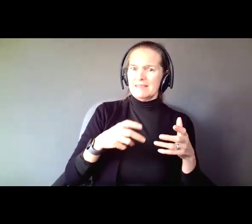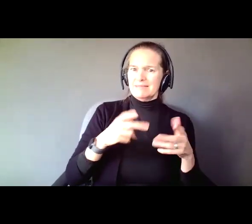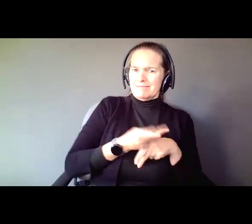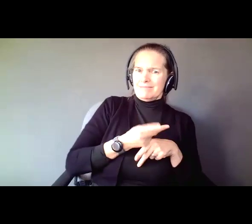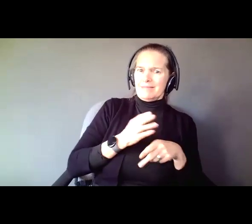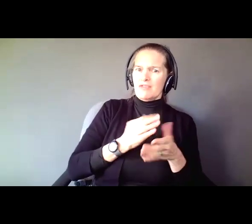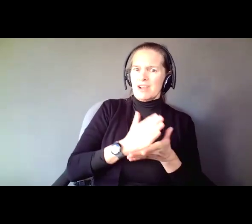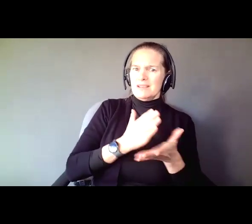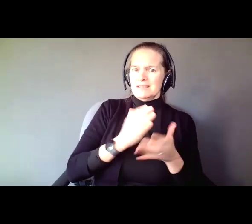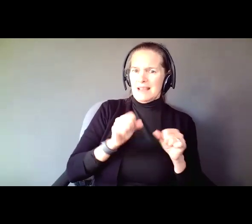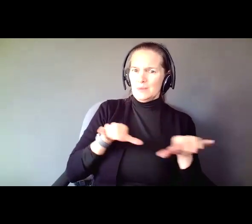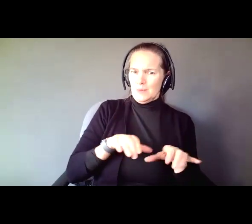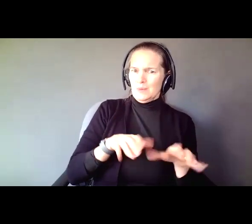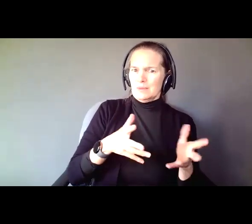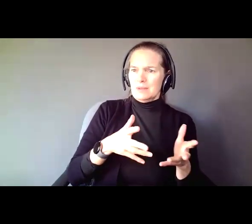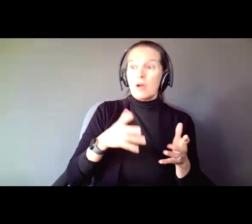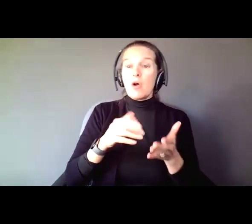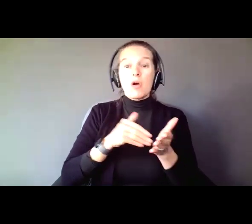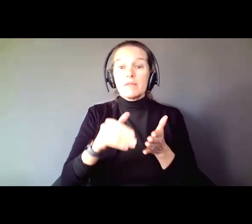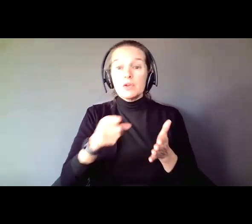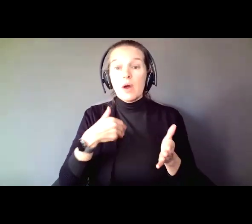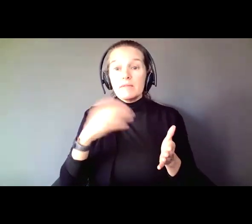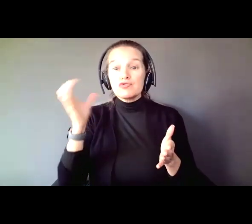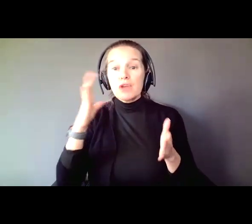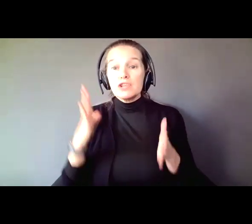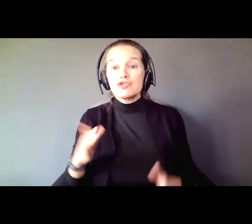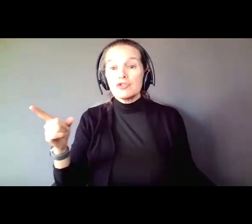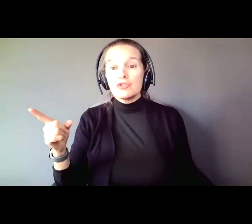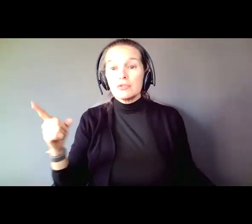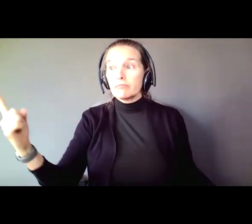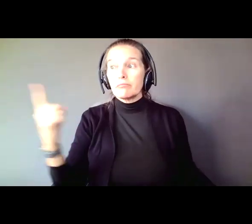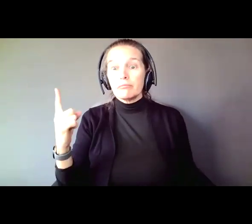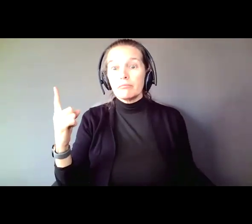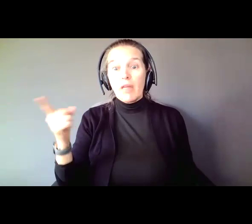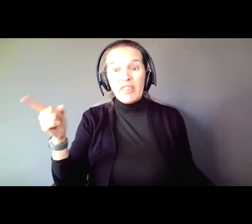a guardian, often a stranger, who can decide where you live, what you do, what kind of life you lead,